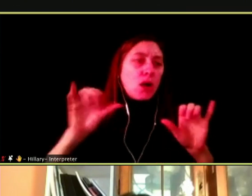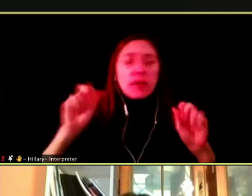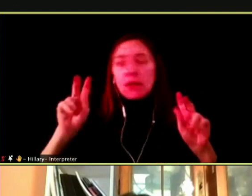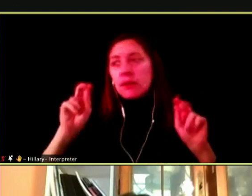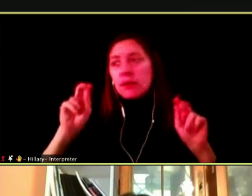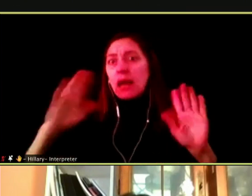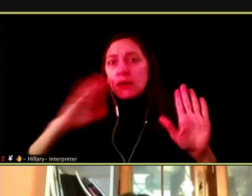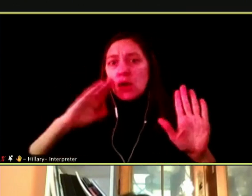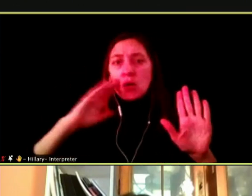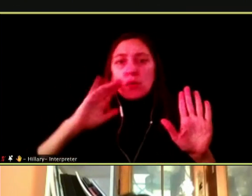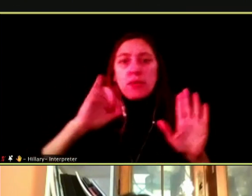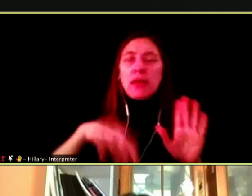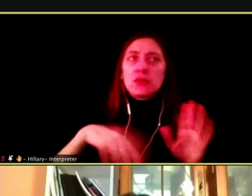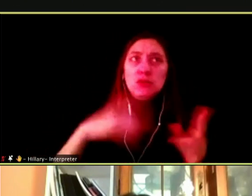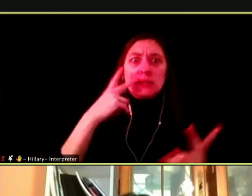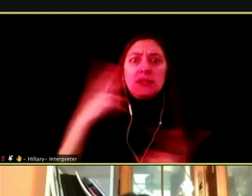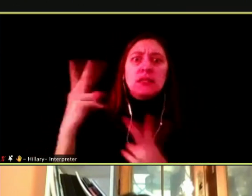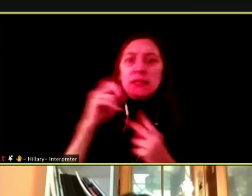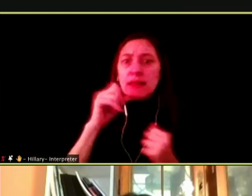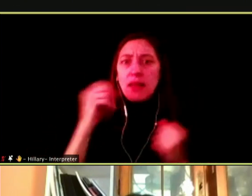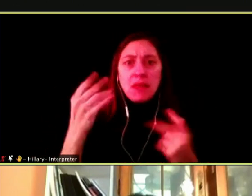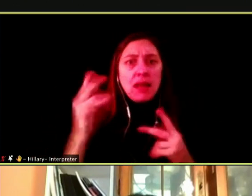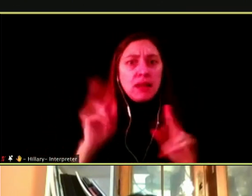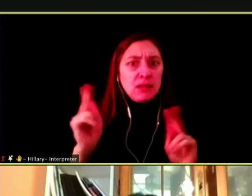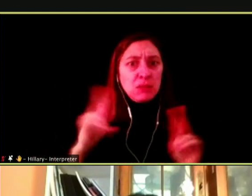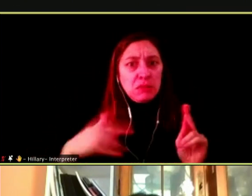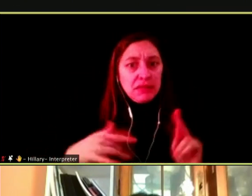NOT A LOT OF PEOPLE IN MY GENERATION TEND TO SMOKE.